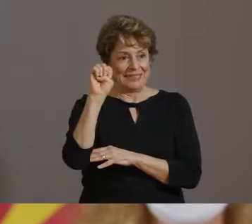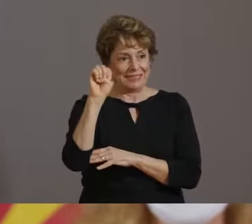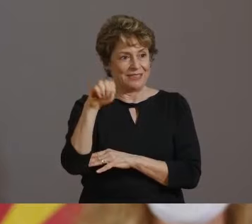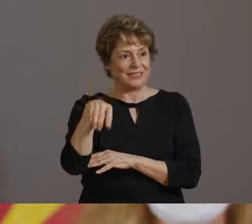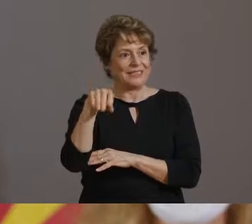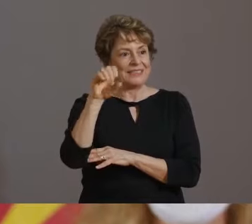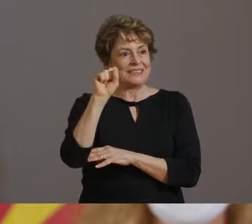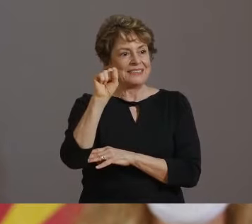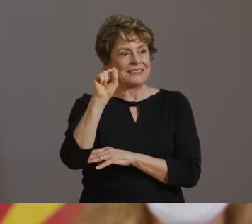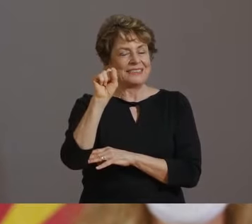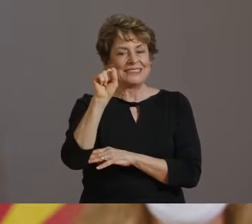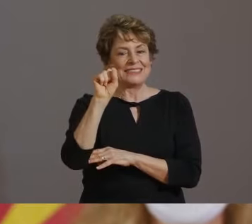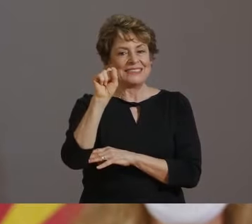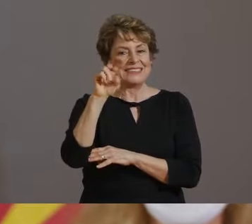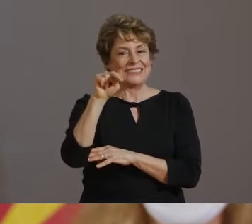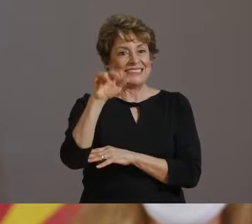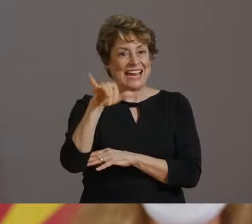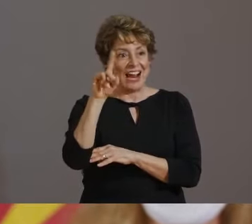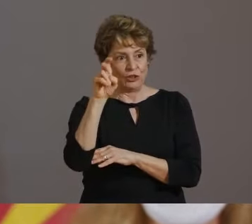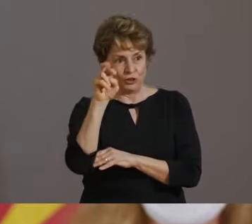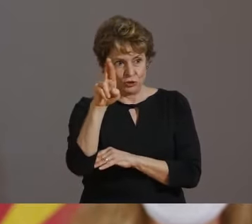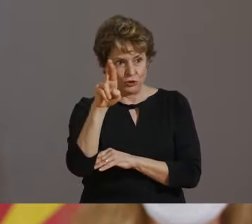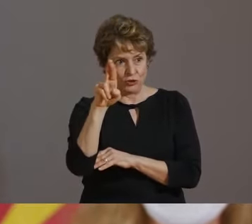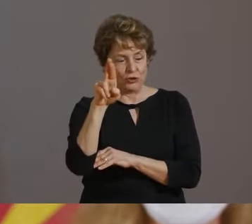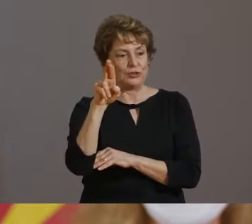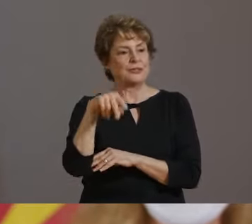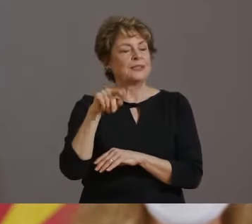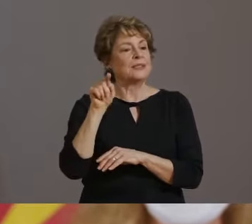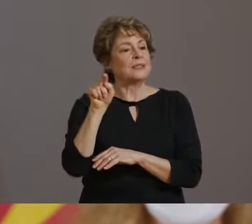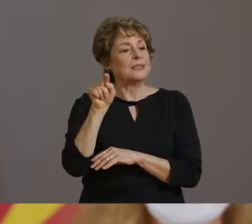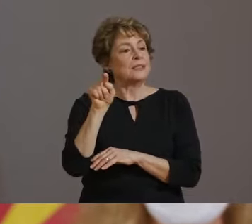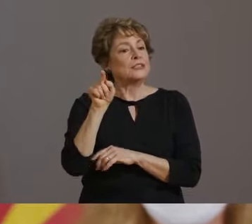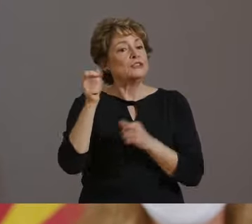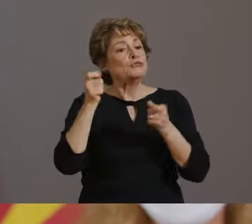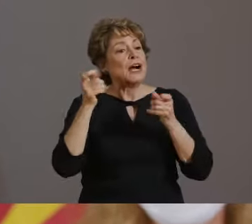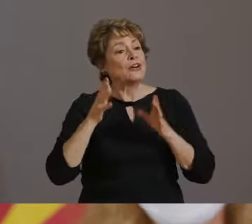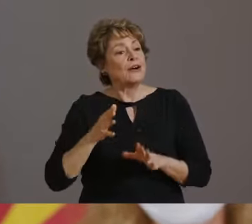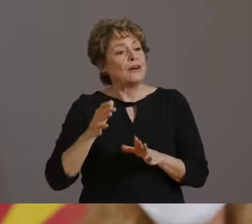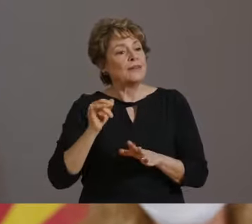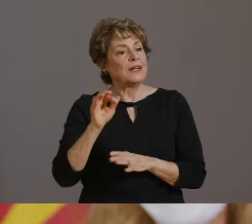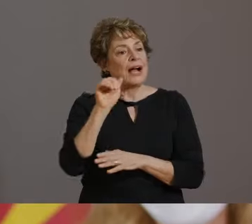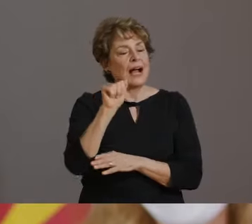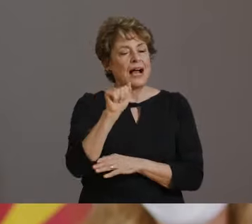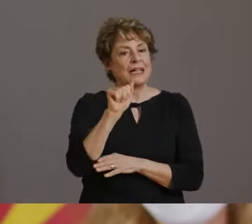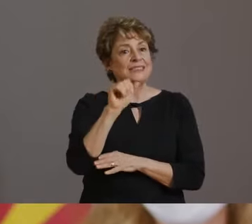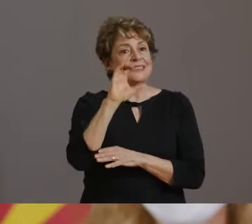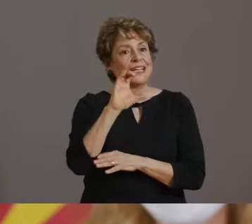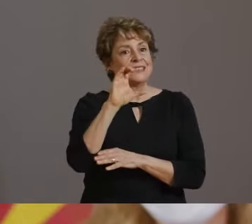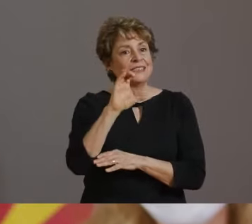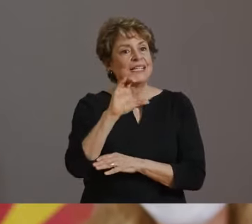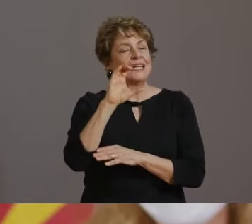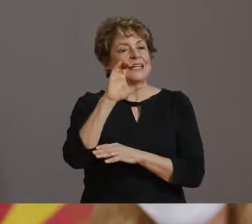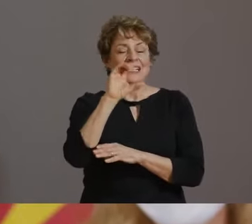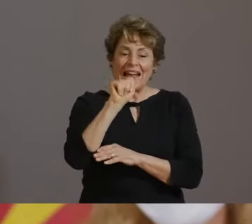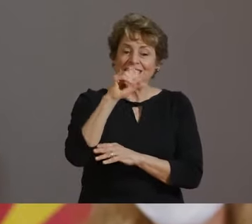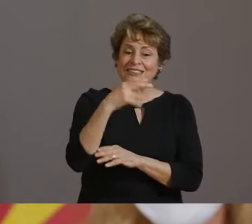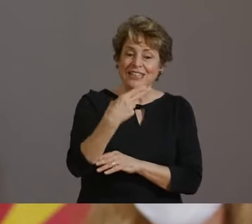ROSS GOLDBERG, PRESIDENT OF THE ARIZONA MEDICAL ASSOCIATION; ROBIN SCHAEFFER, EXECUTIVE DIRECTOR